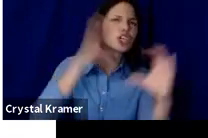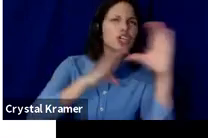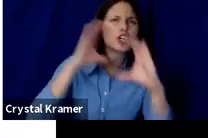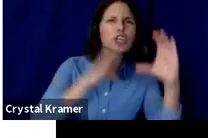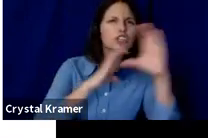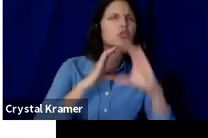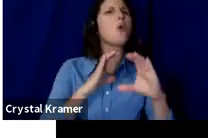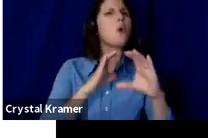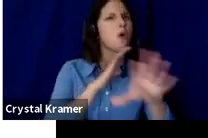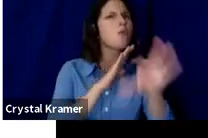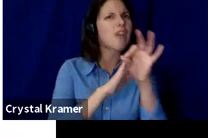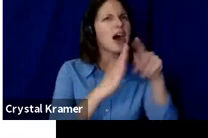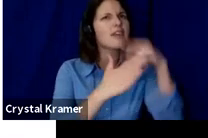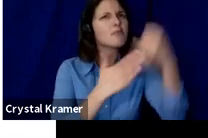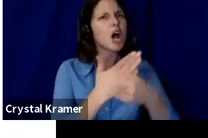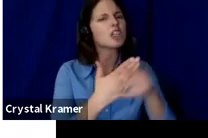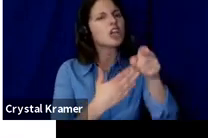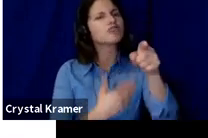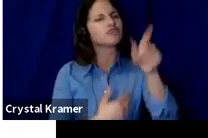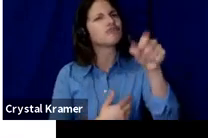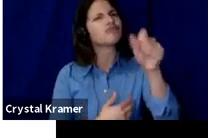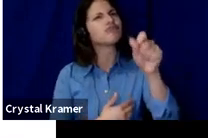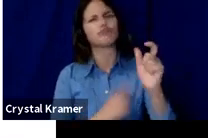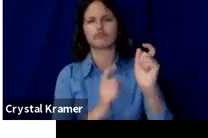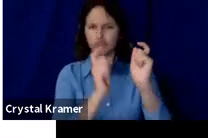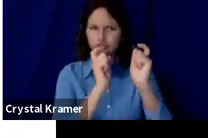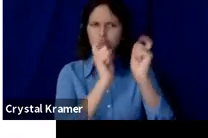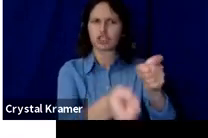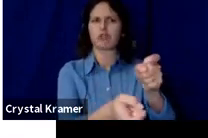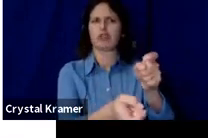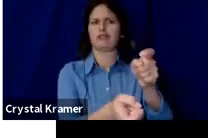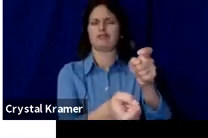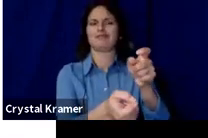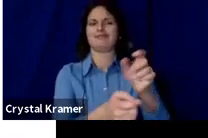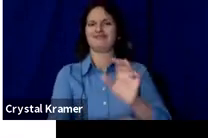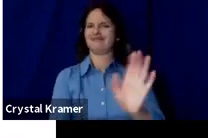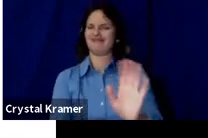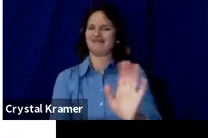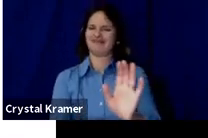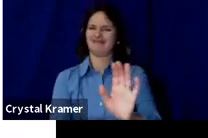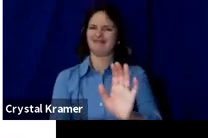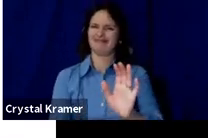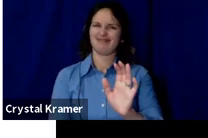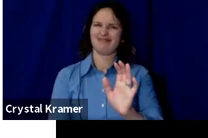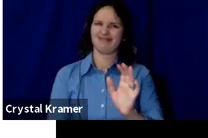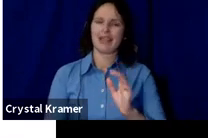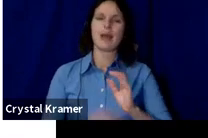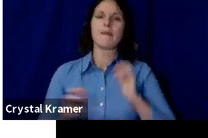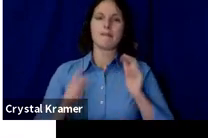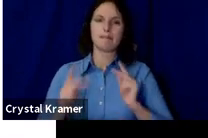People give to campaigns for people they know or they are connected to and that have strong